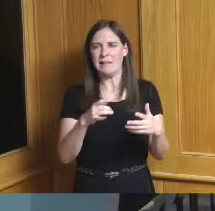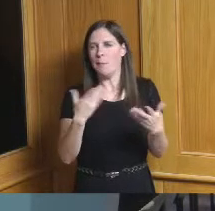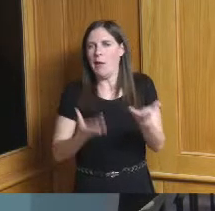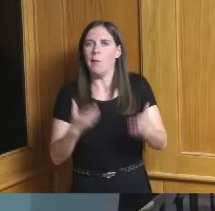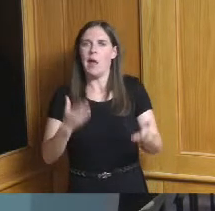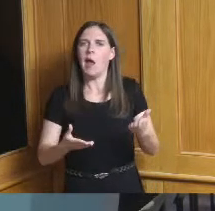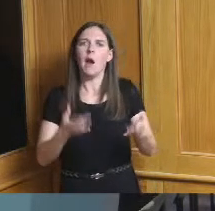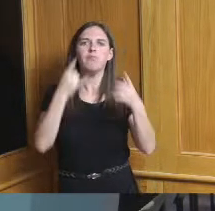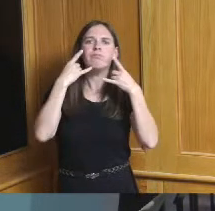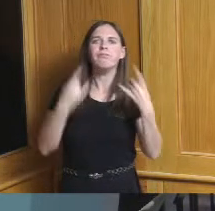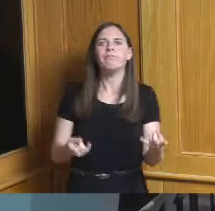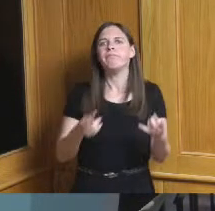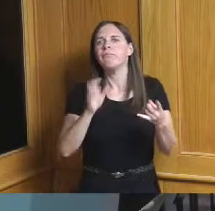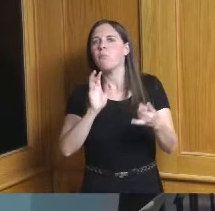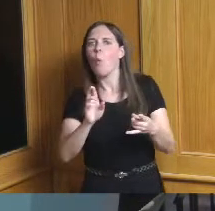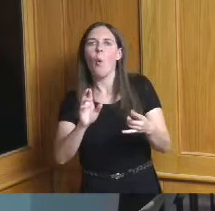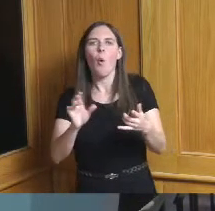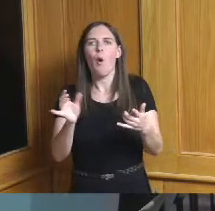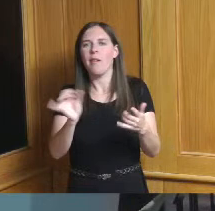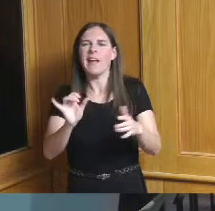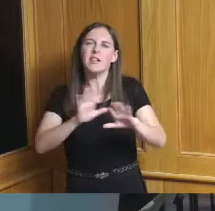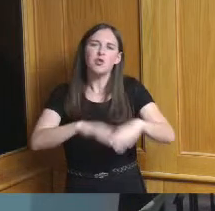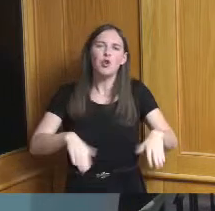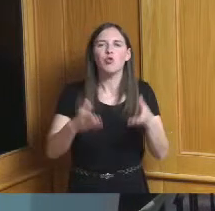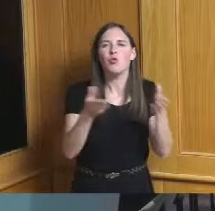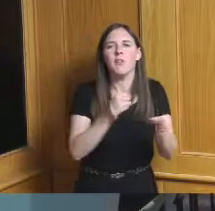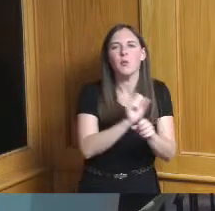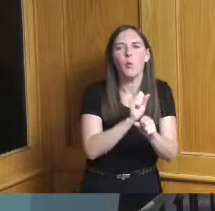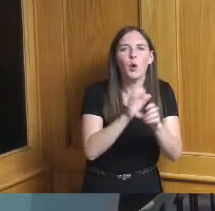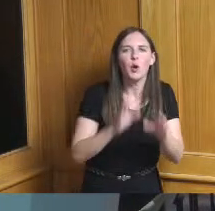sheriff's deputies children services workers building inspectors those types of things